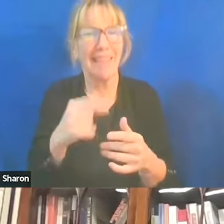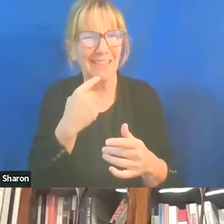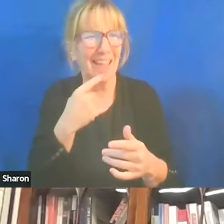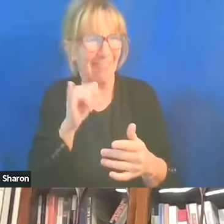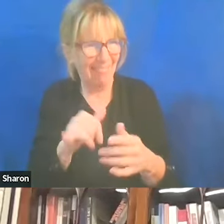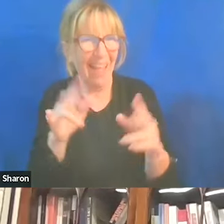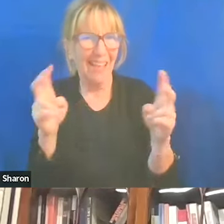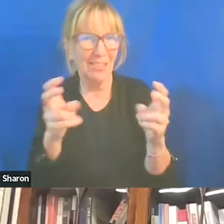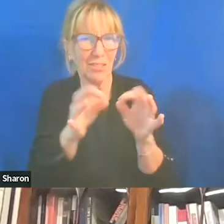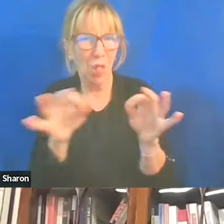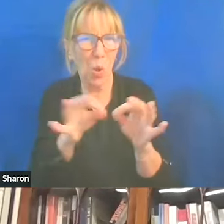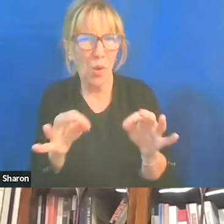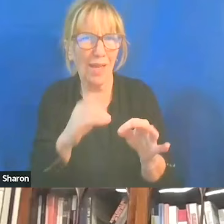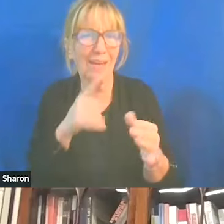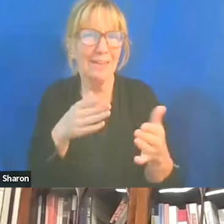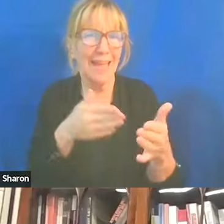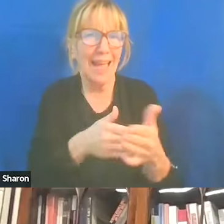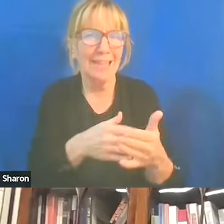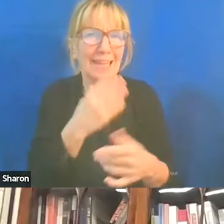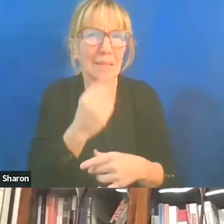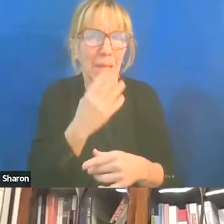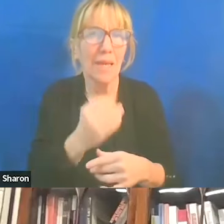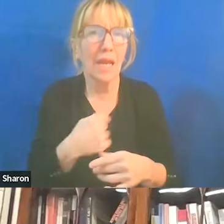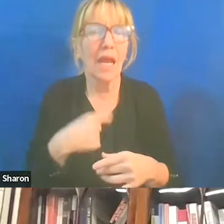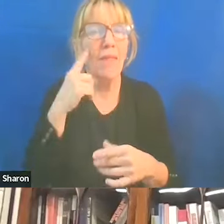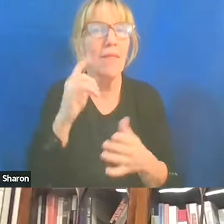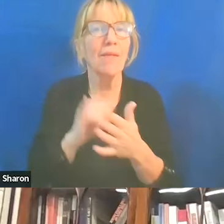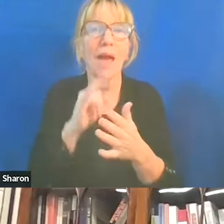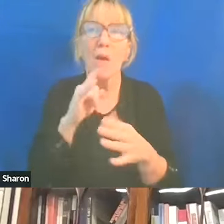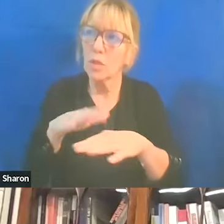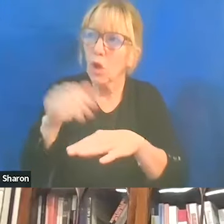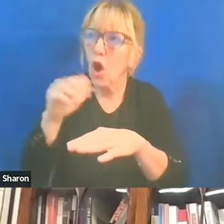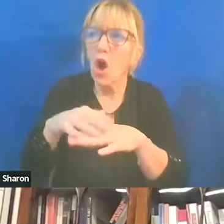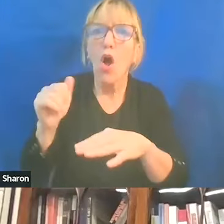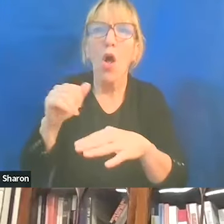I think they see it as a kind of dog whistle implying the extermination of Jews,